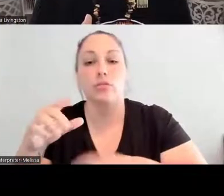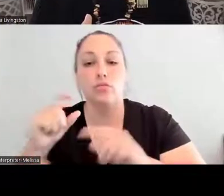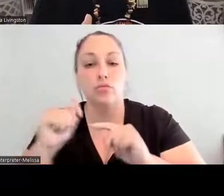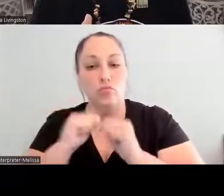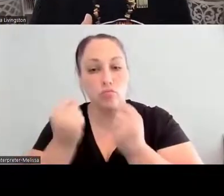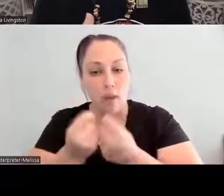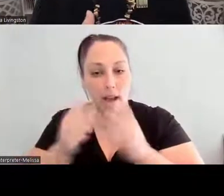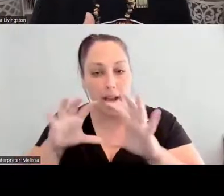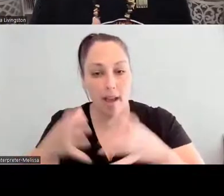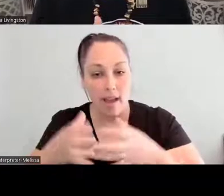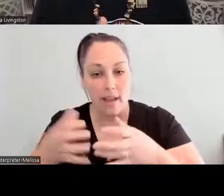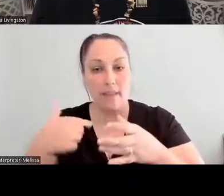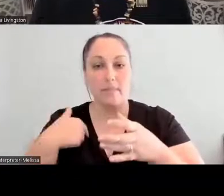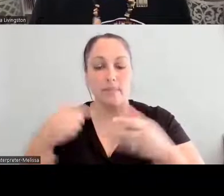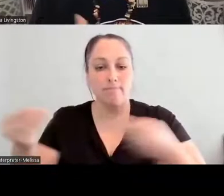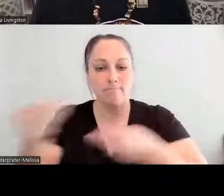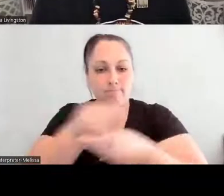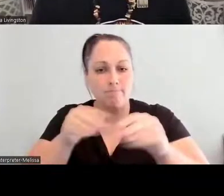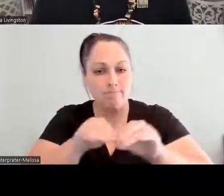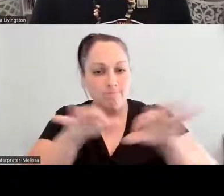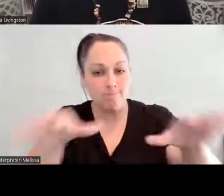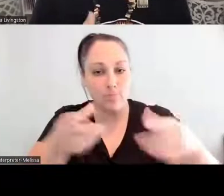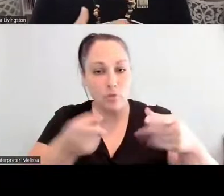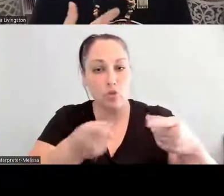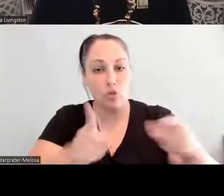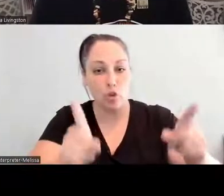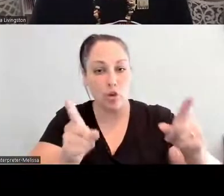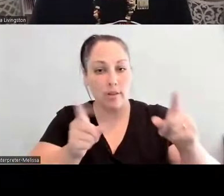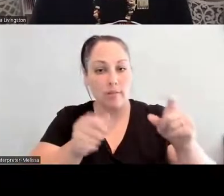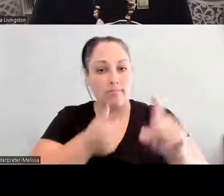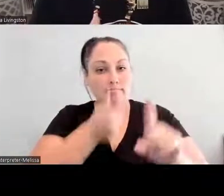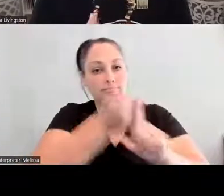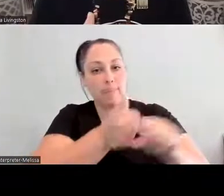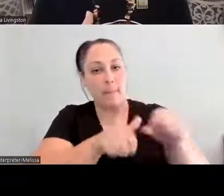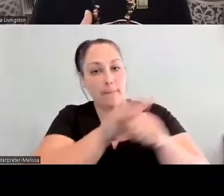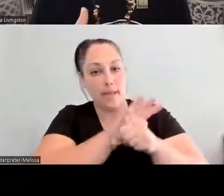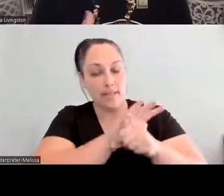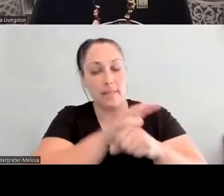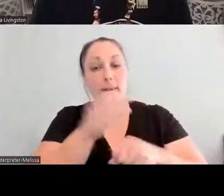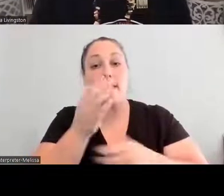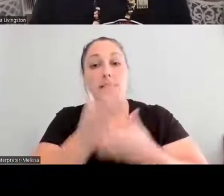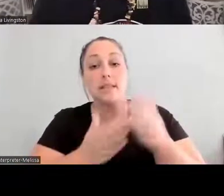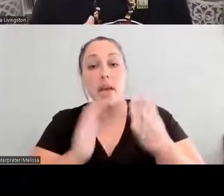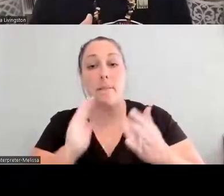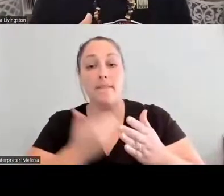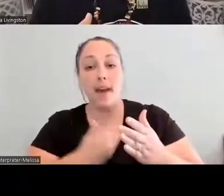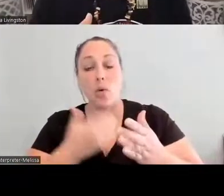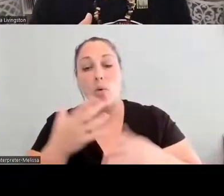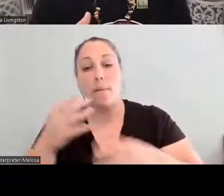throughout the whole pandemic, and some of our partners are the traditional Native American Farmers Association and as well